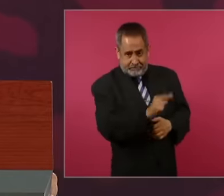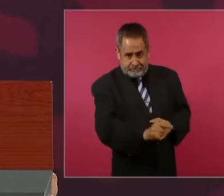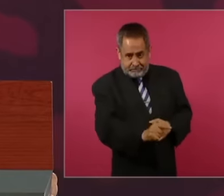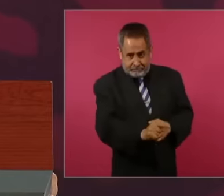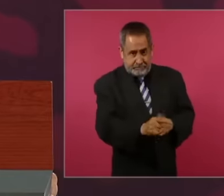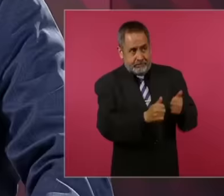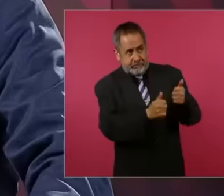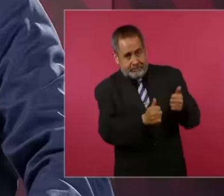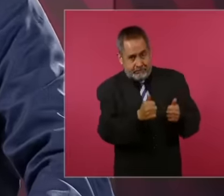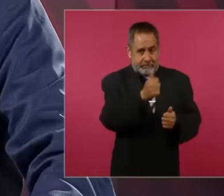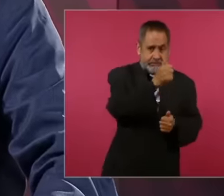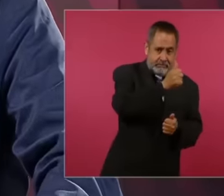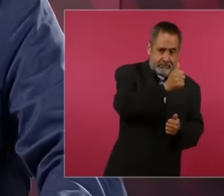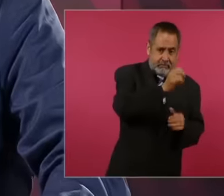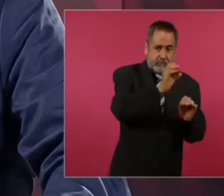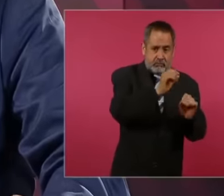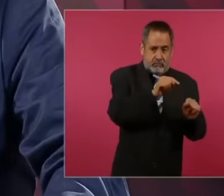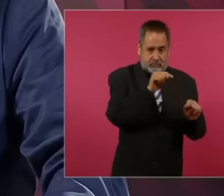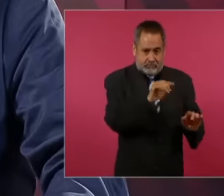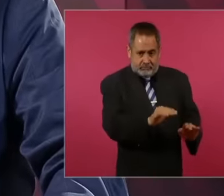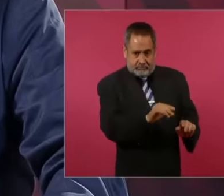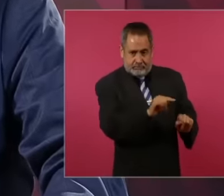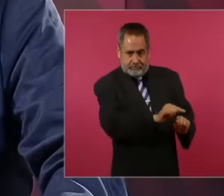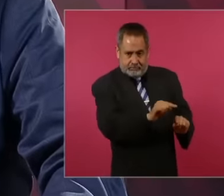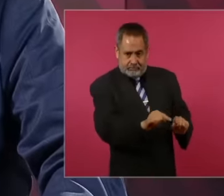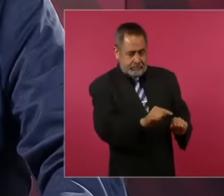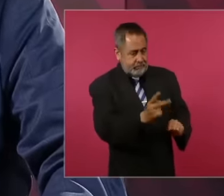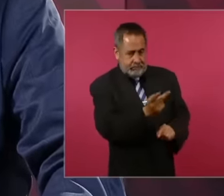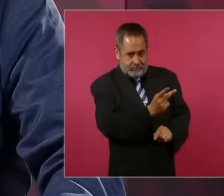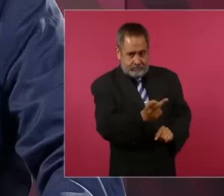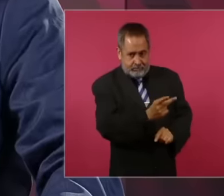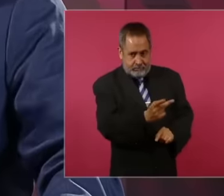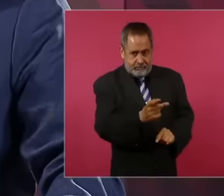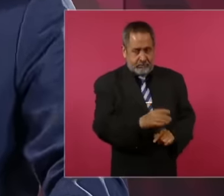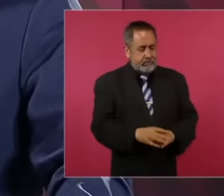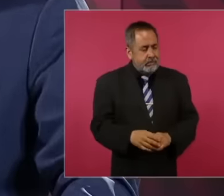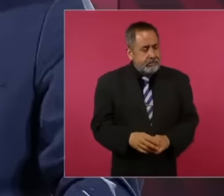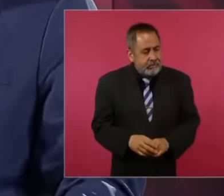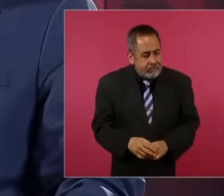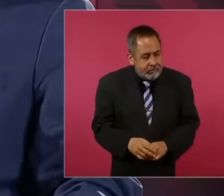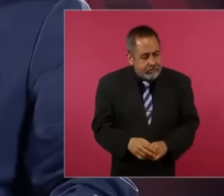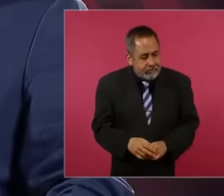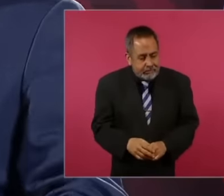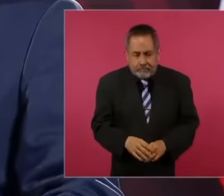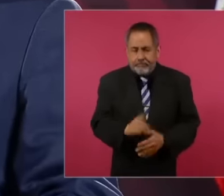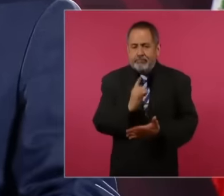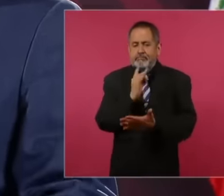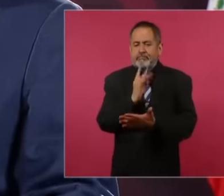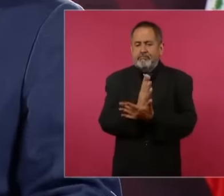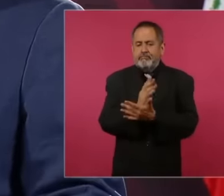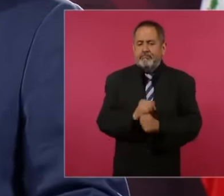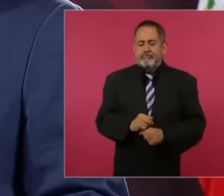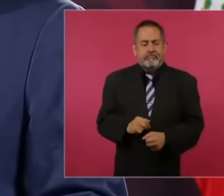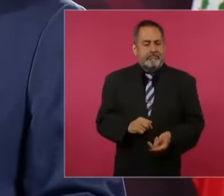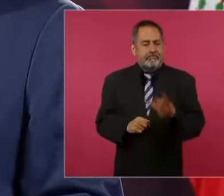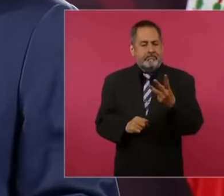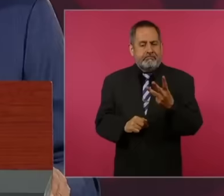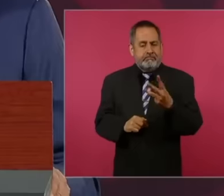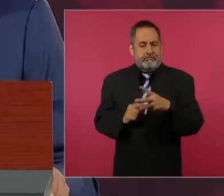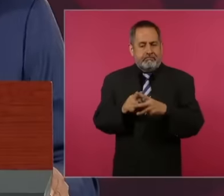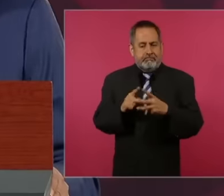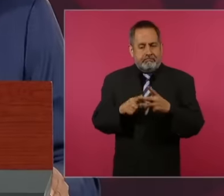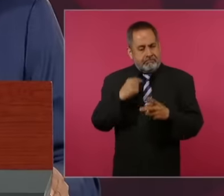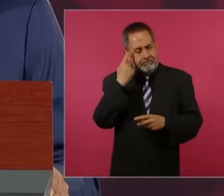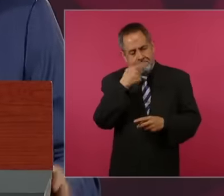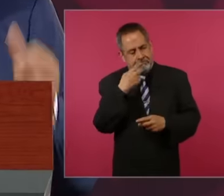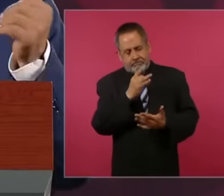is distinguished by three things